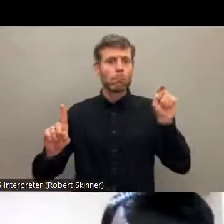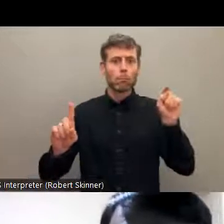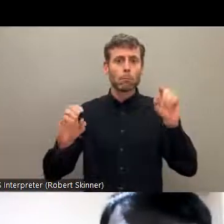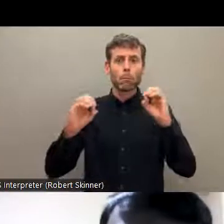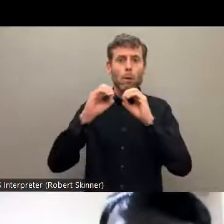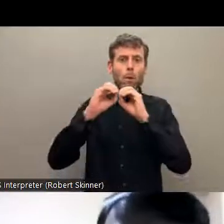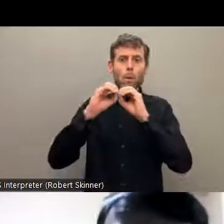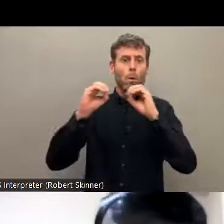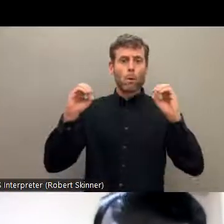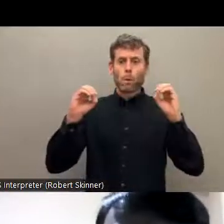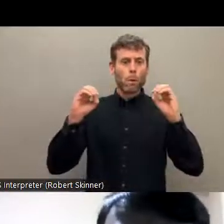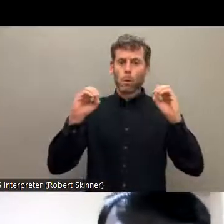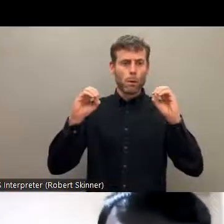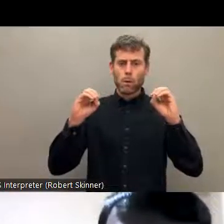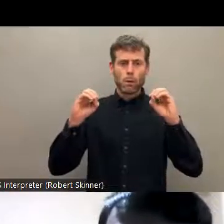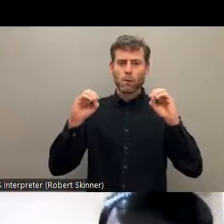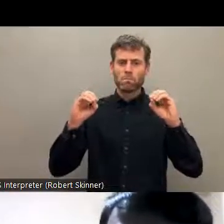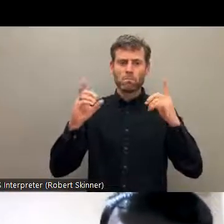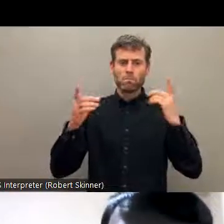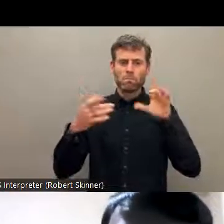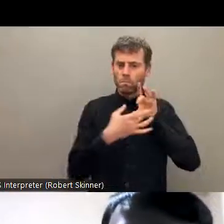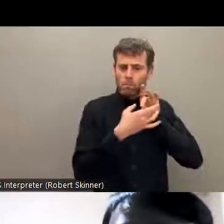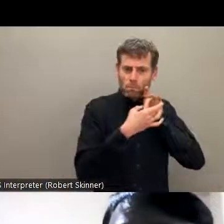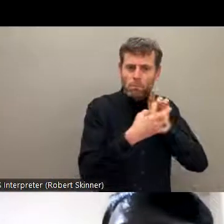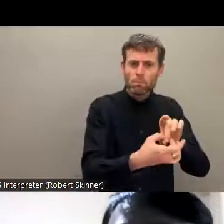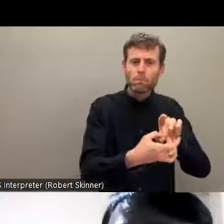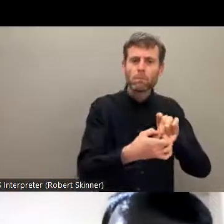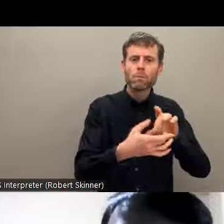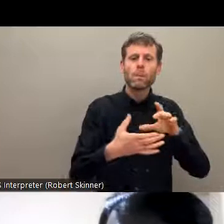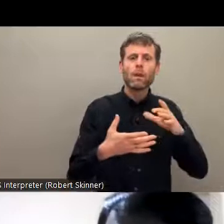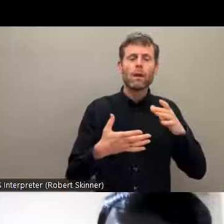affiliated with its organization. There are a few organizations, in